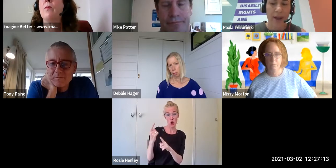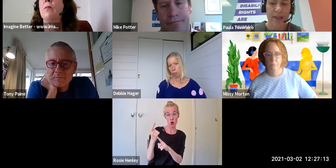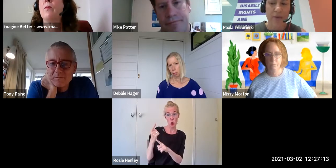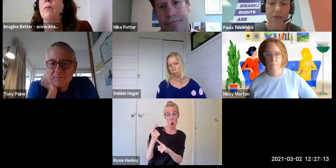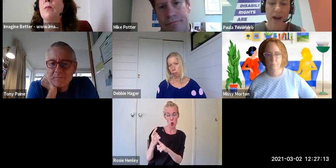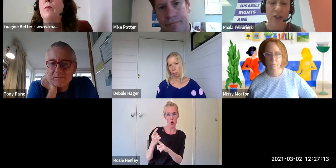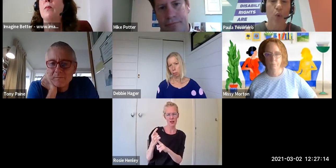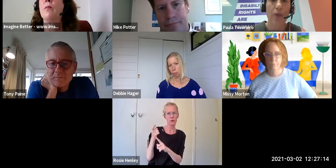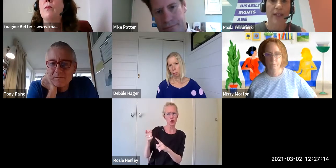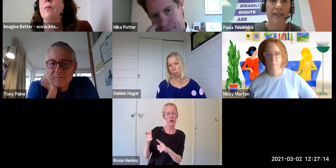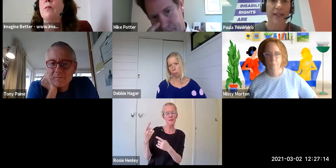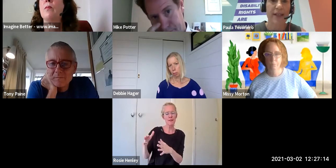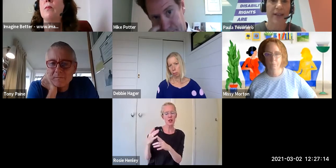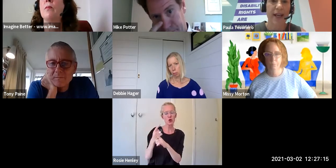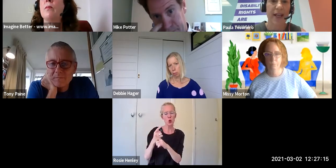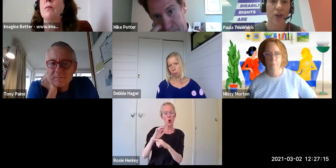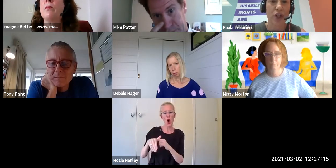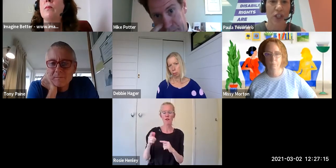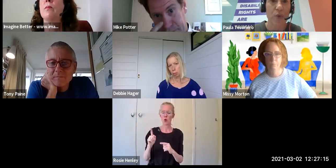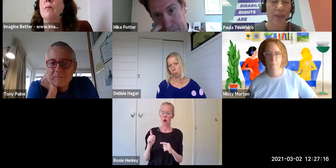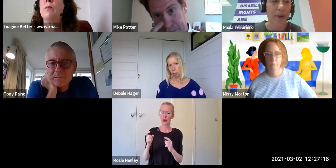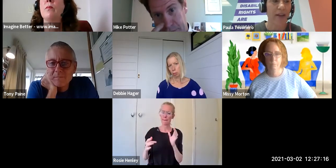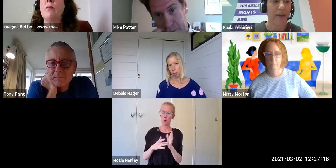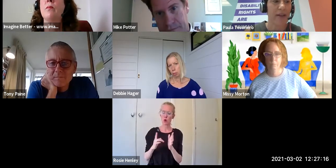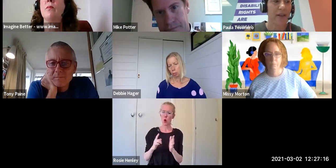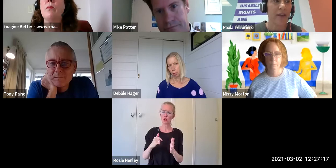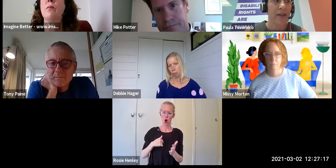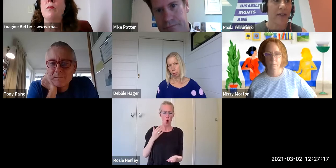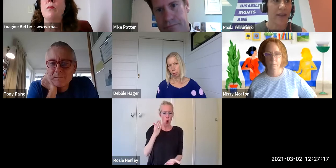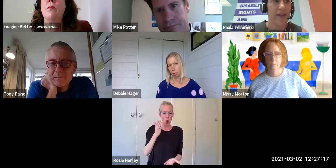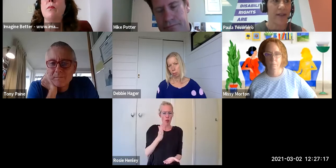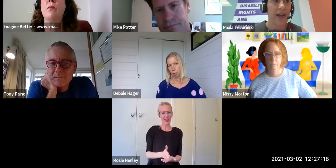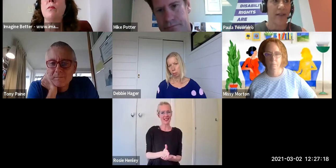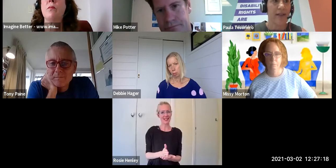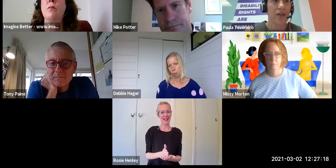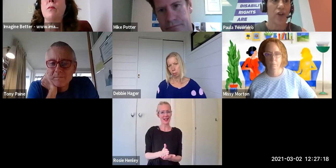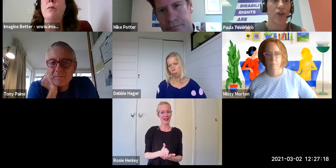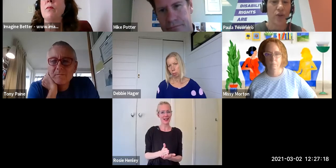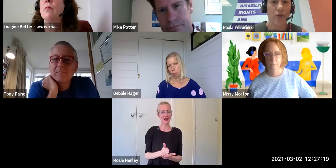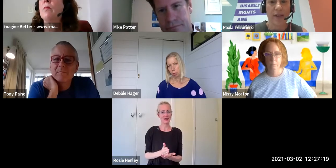It's around authenticity and she talked about it in the sense that you don't do this kind